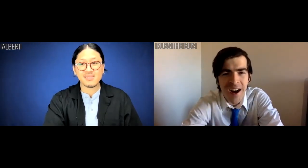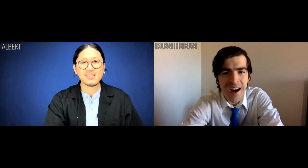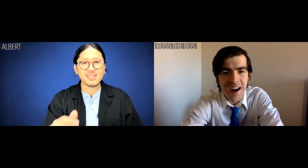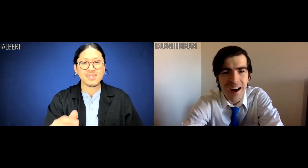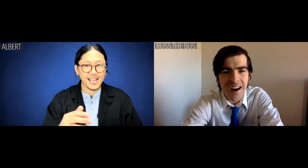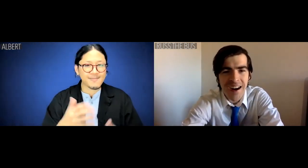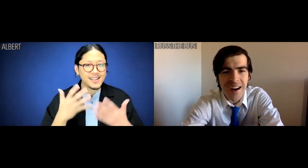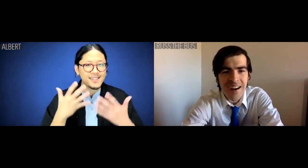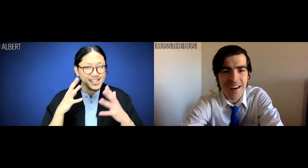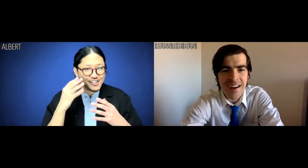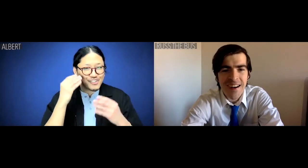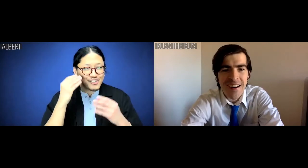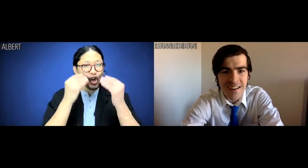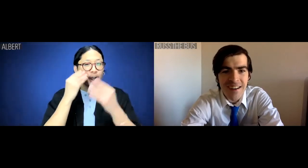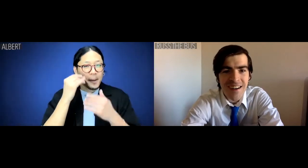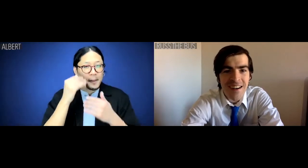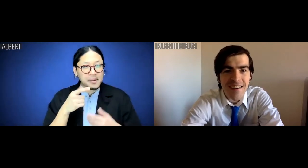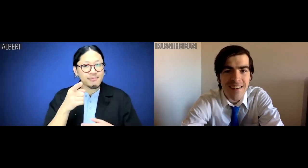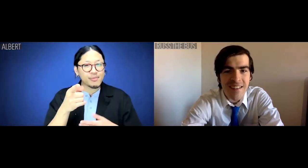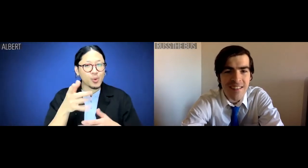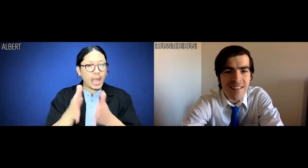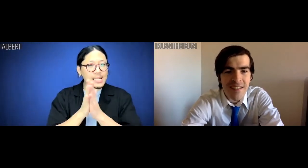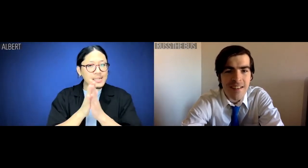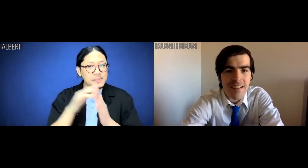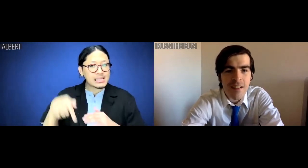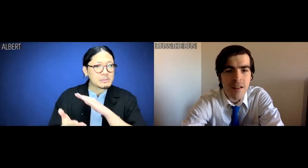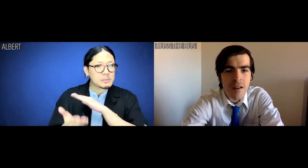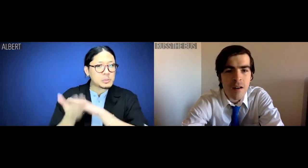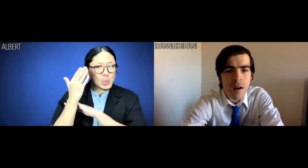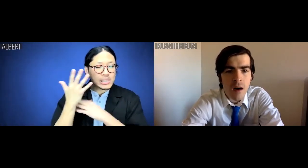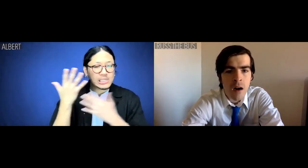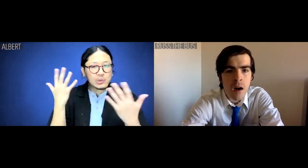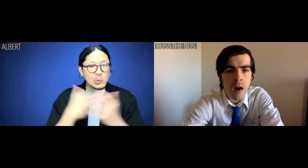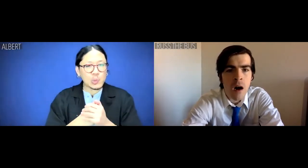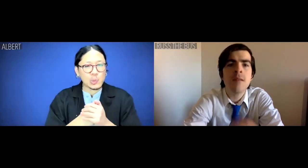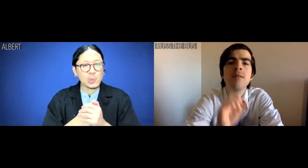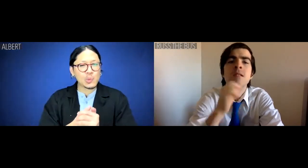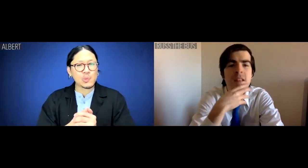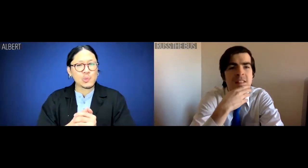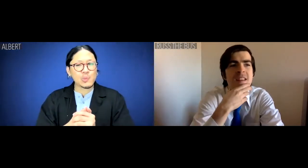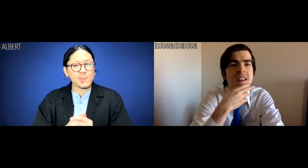Albert: I have thought about that. You asked me to think about that this morning.